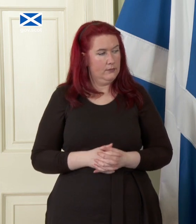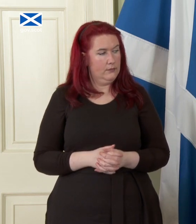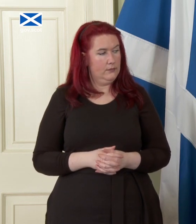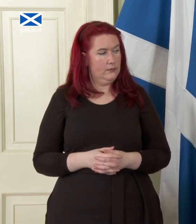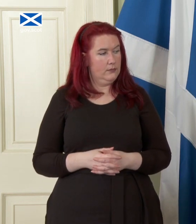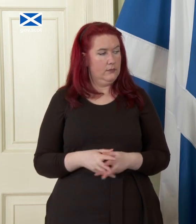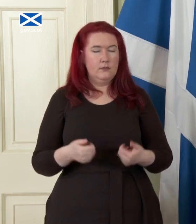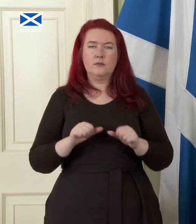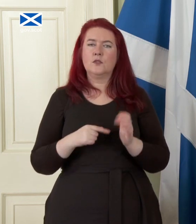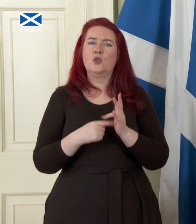Tom Gordon from The Herald